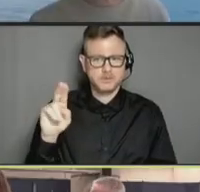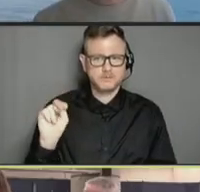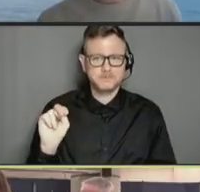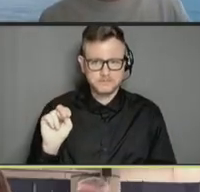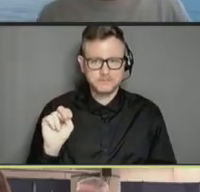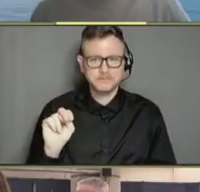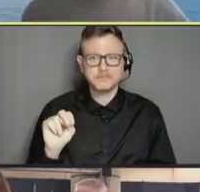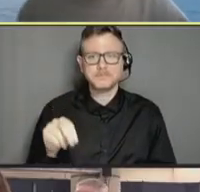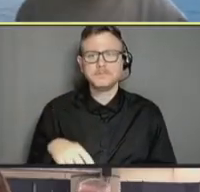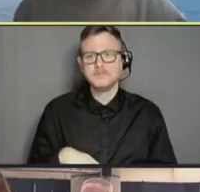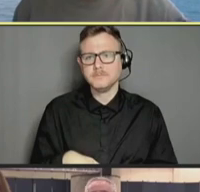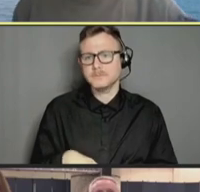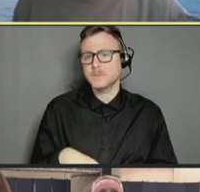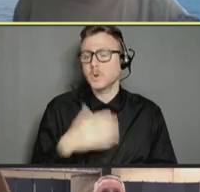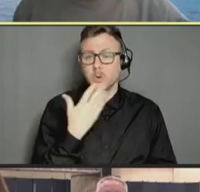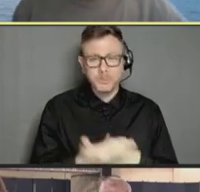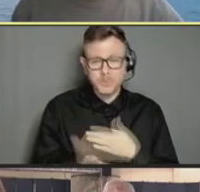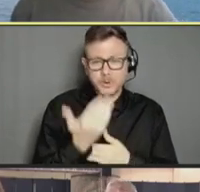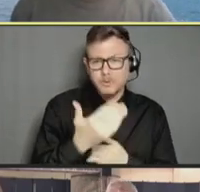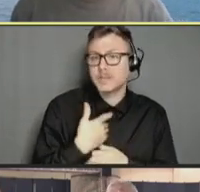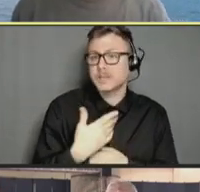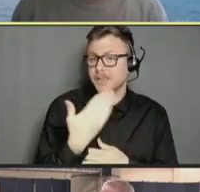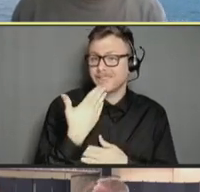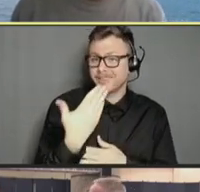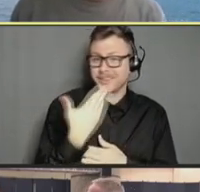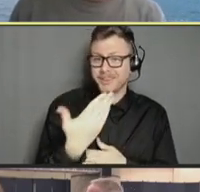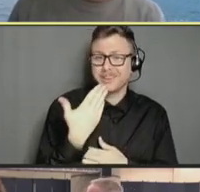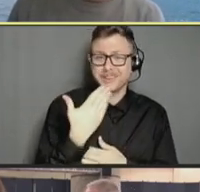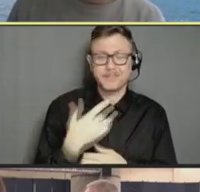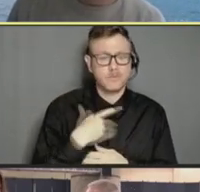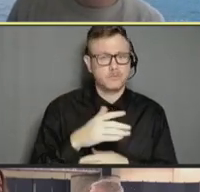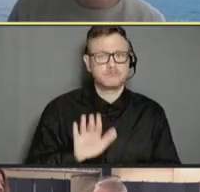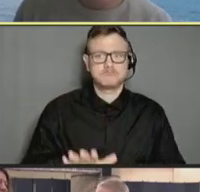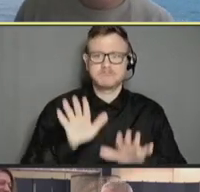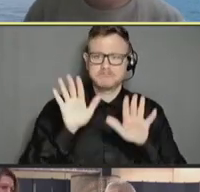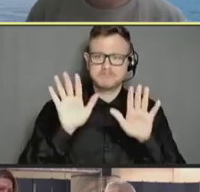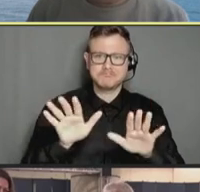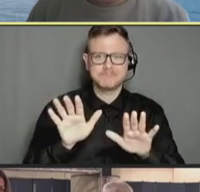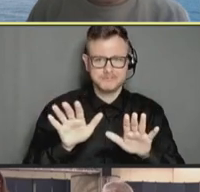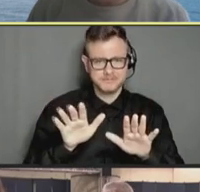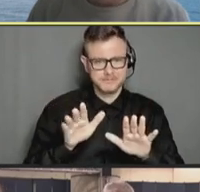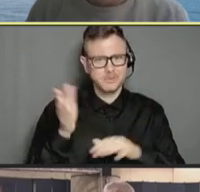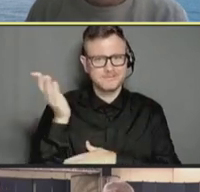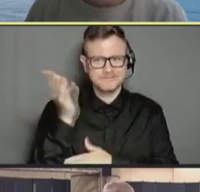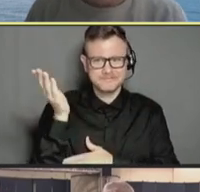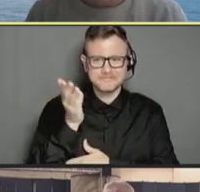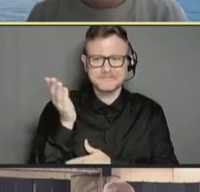Jeffrey Duchin: Good morning. And thank you for this incredible presentation and the